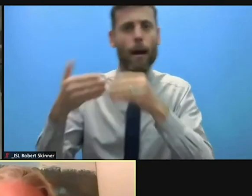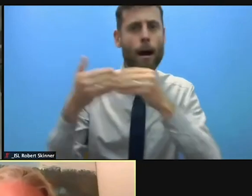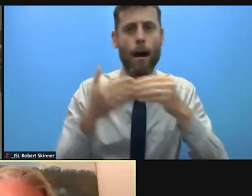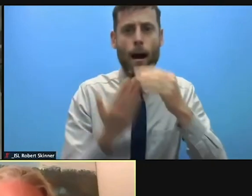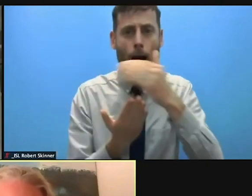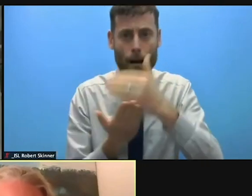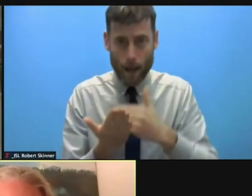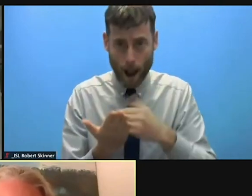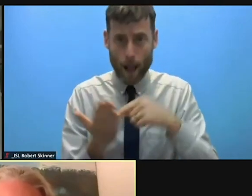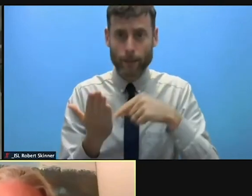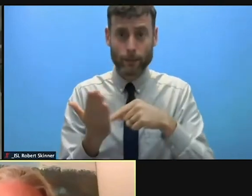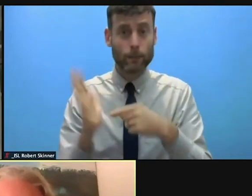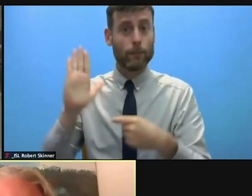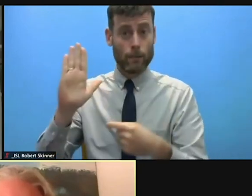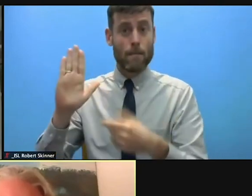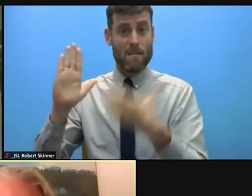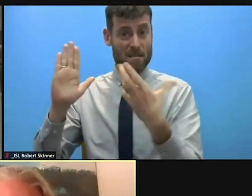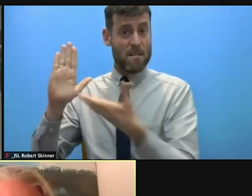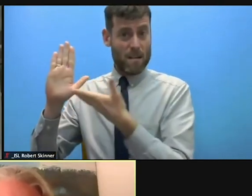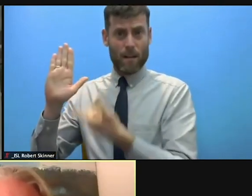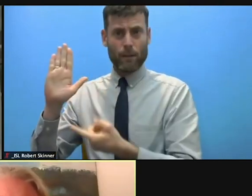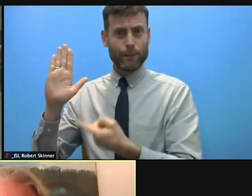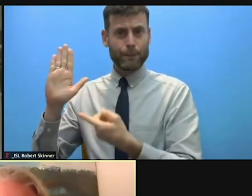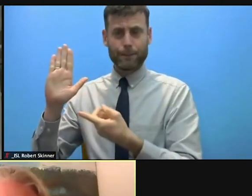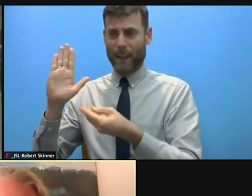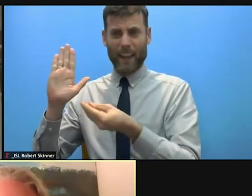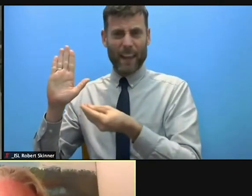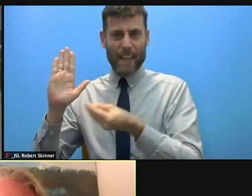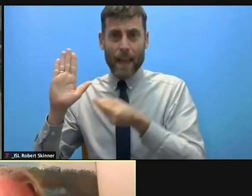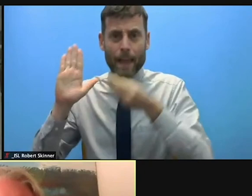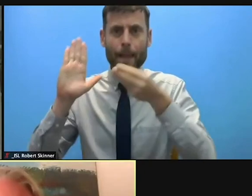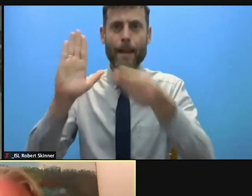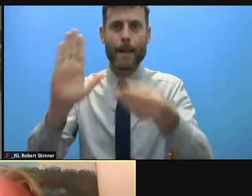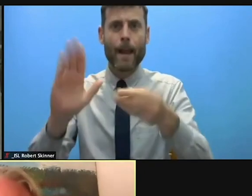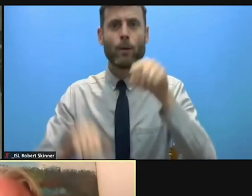down to the level of projects and programs on the ground and actually gets implemented.